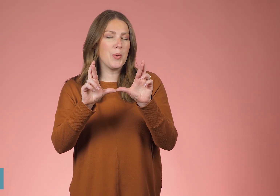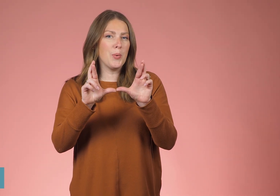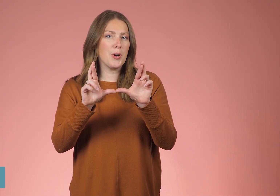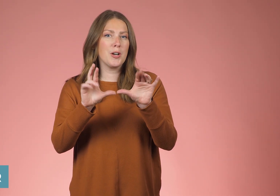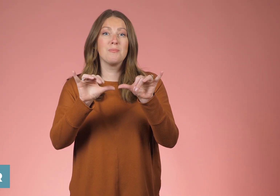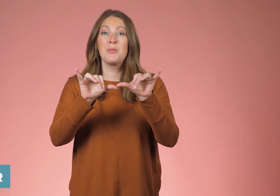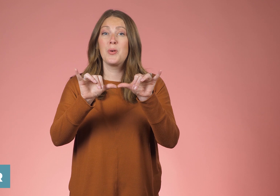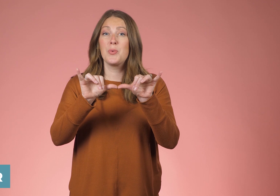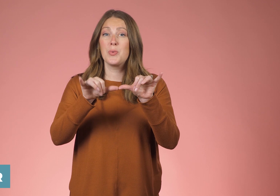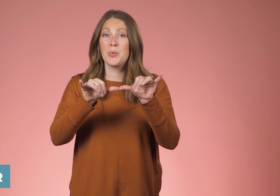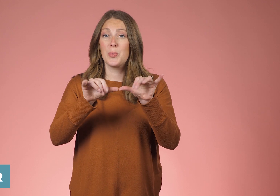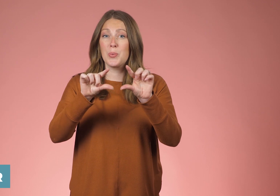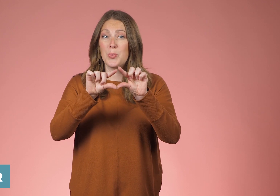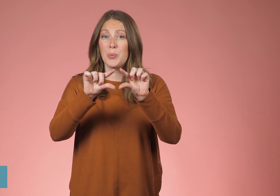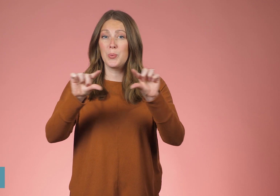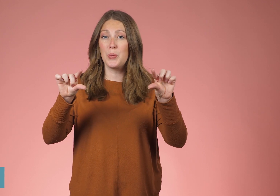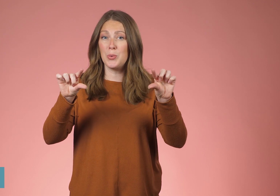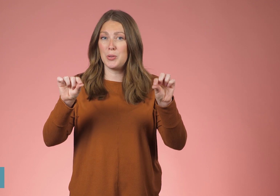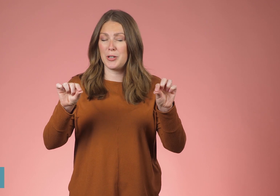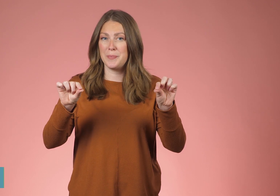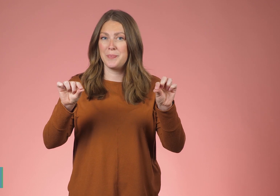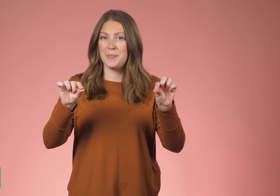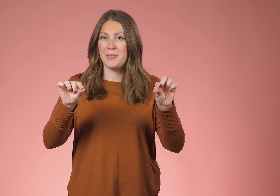Or ruler.